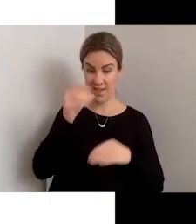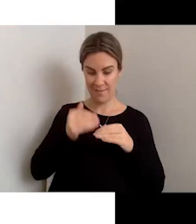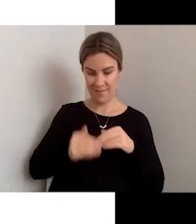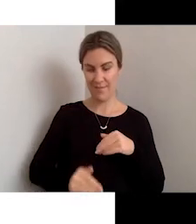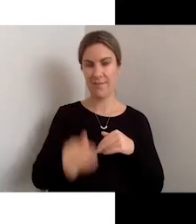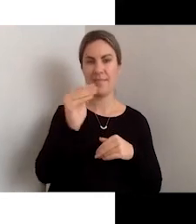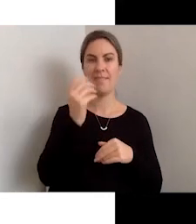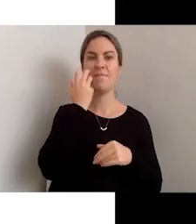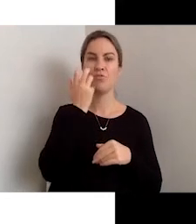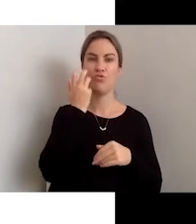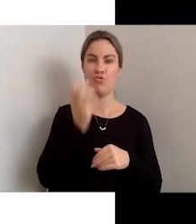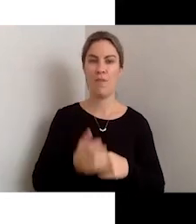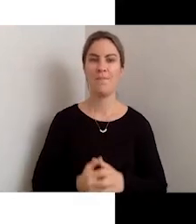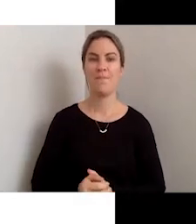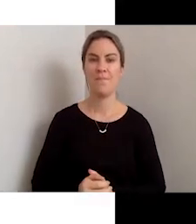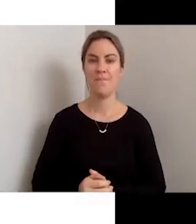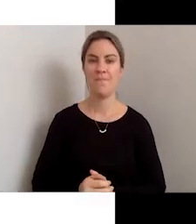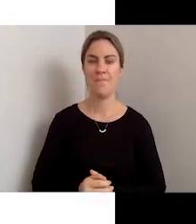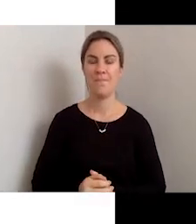So, that is